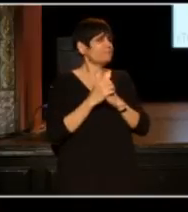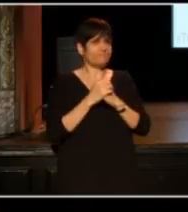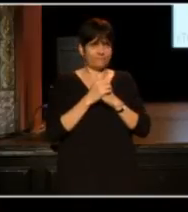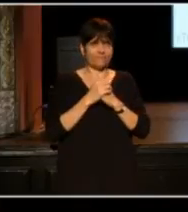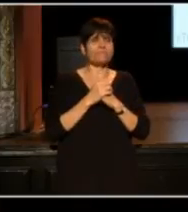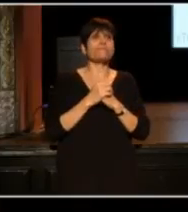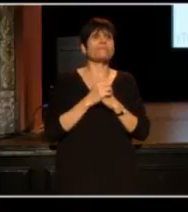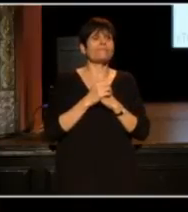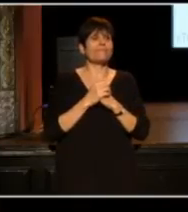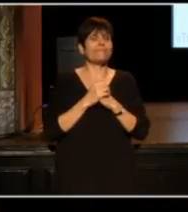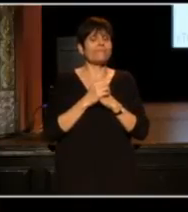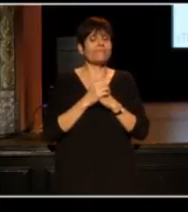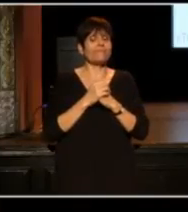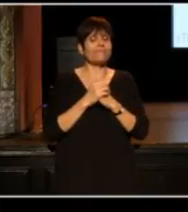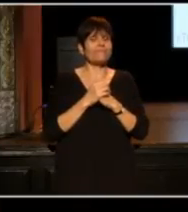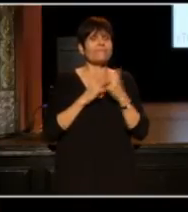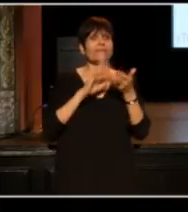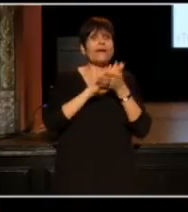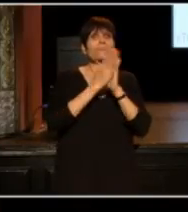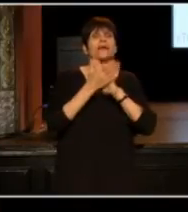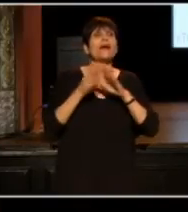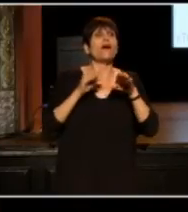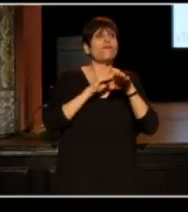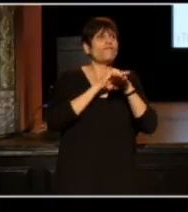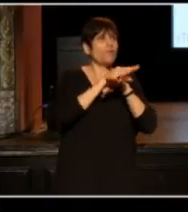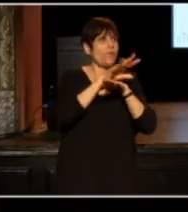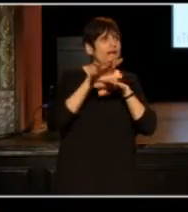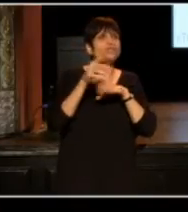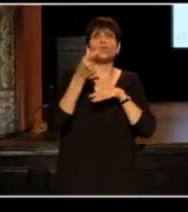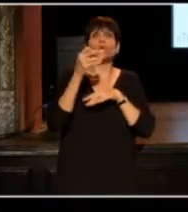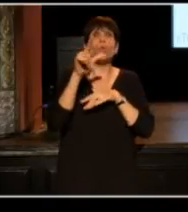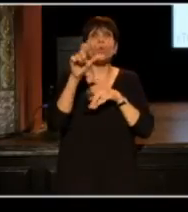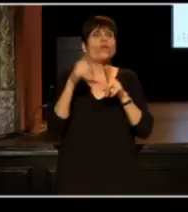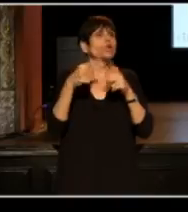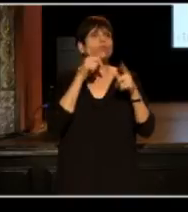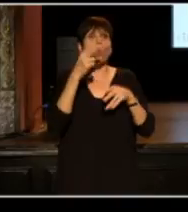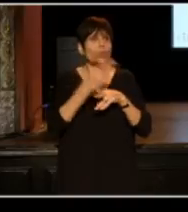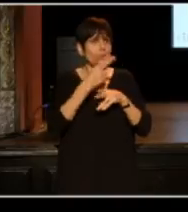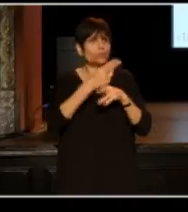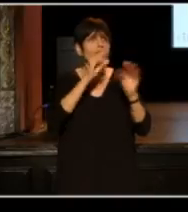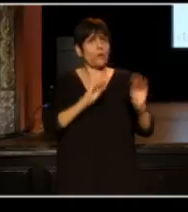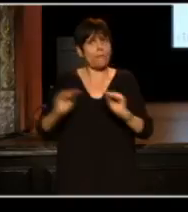And it works. So if you get a free lunch at Google, but you don't use it, you could put it on the platform.